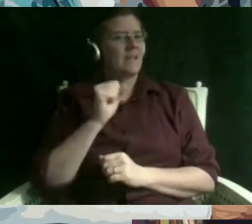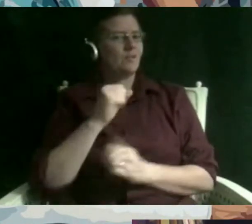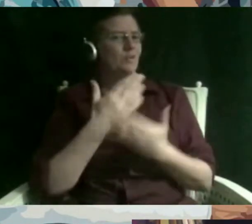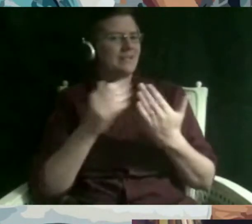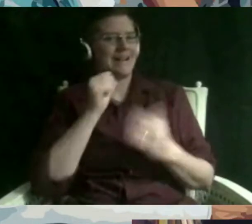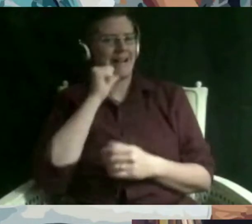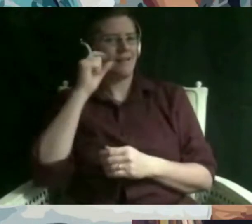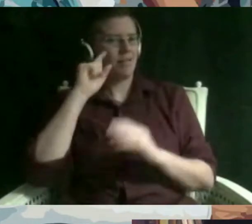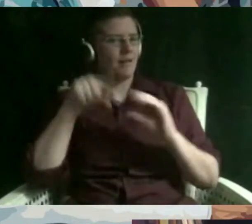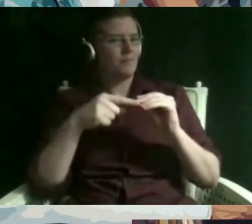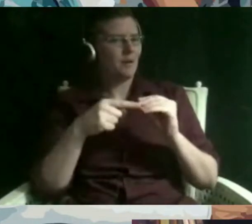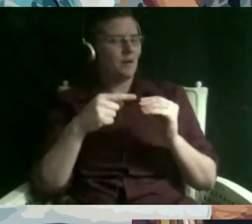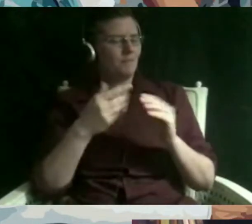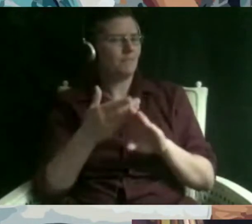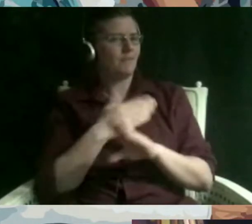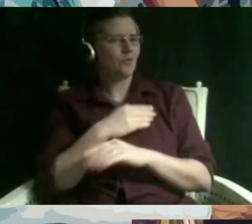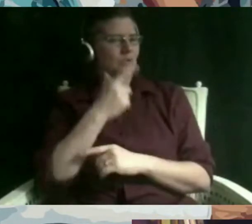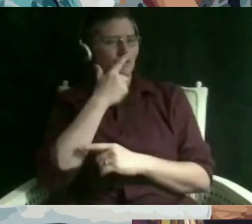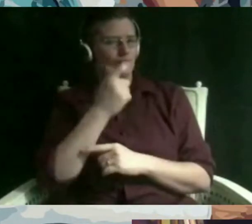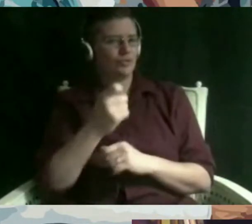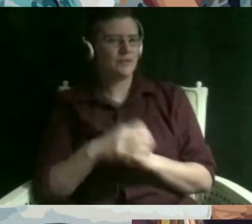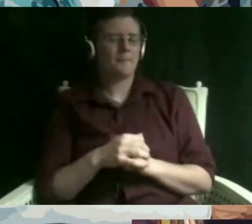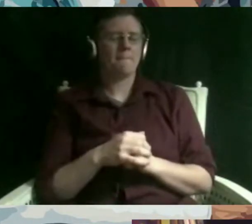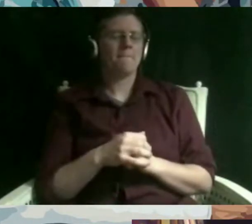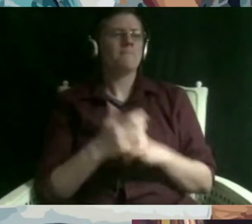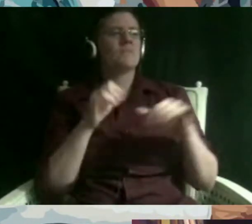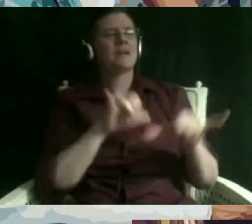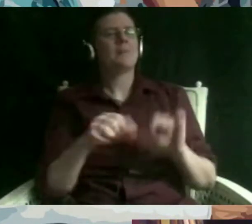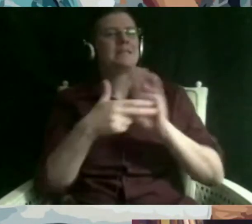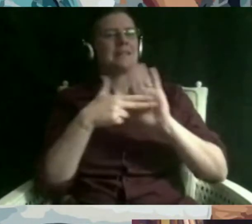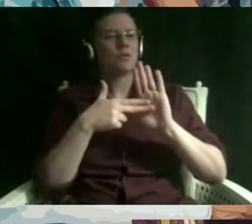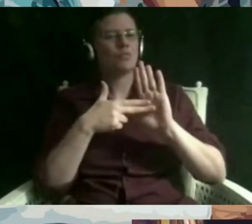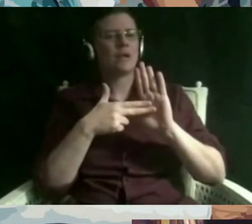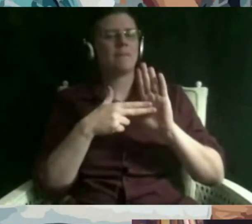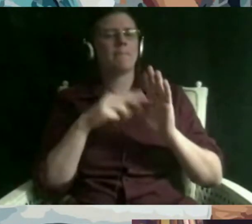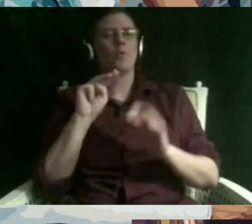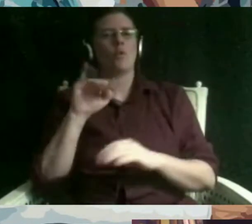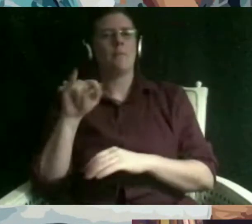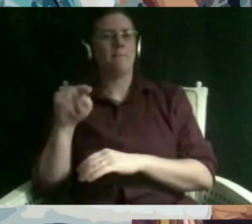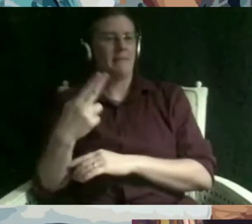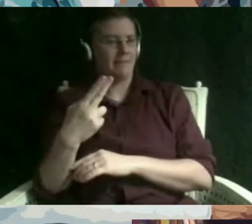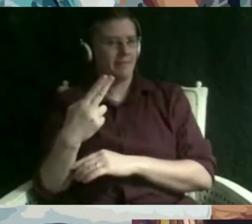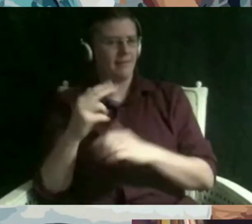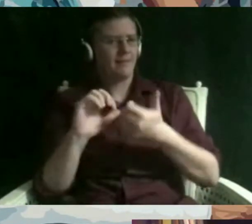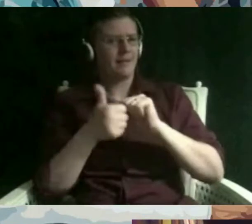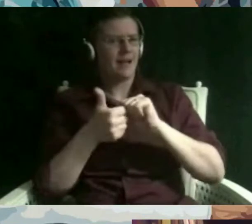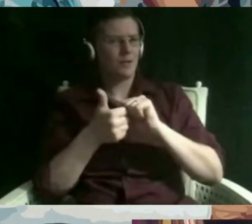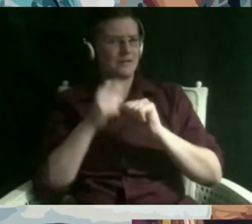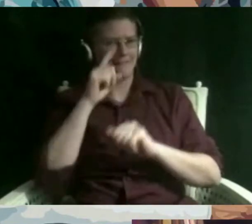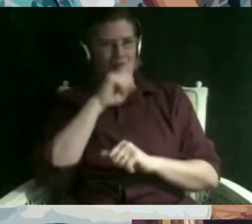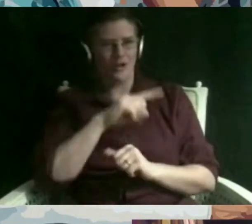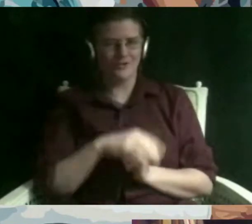what's a common stereotype or myth about them and how is it false i mean there are innumerable